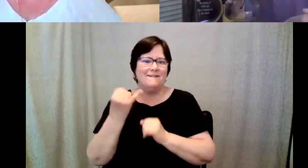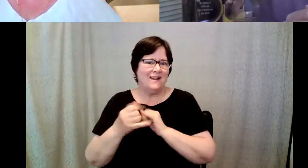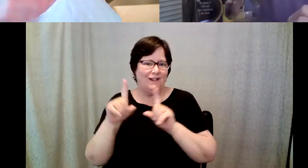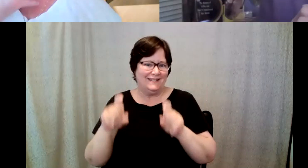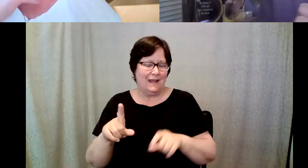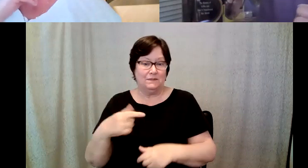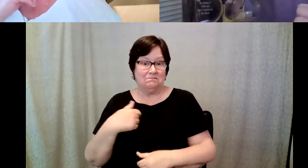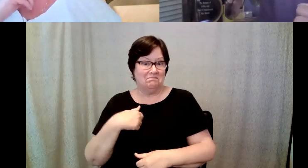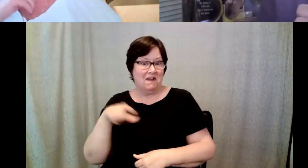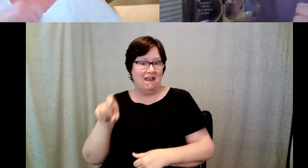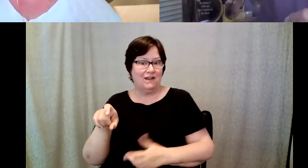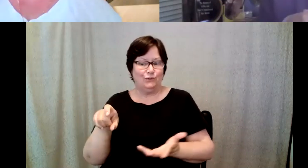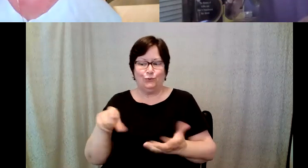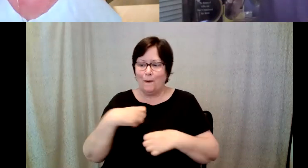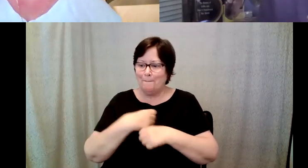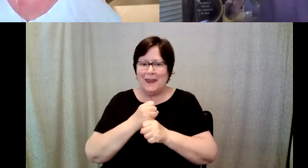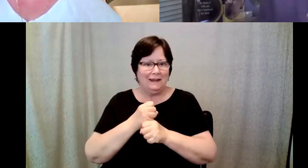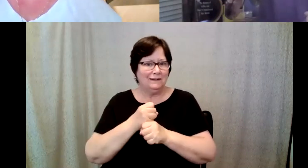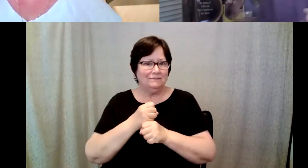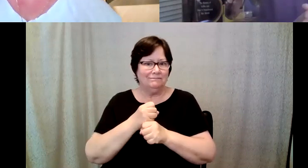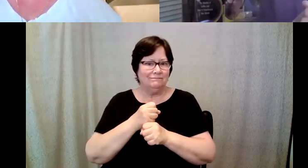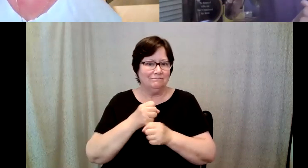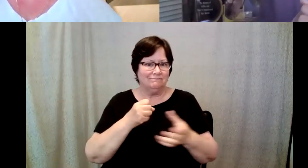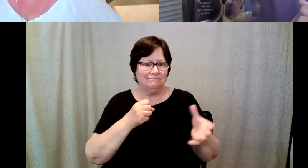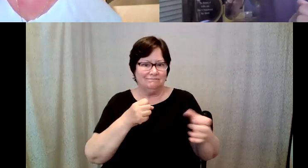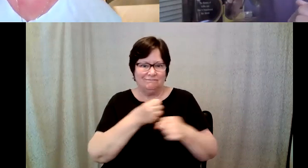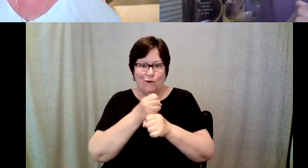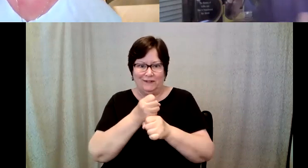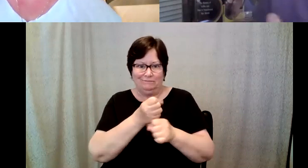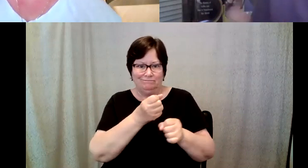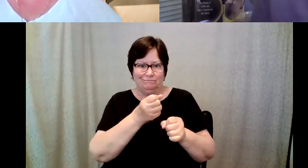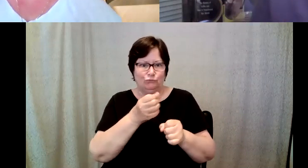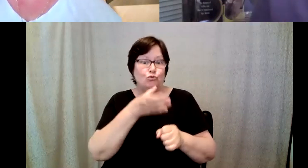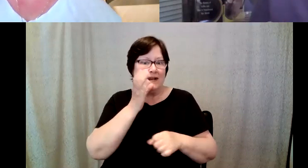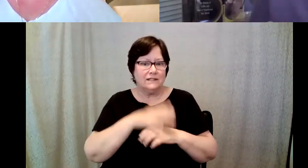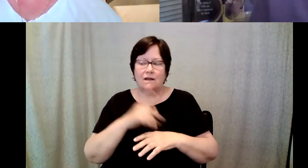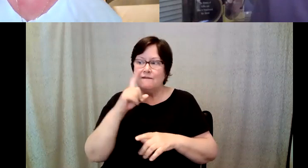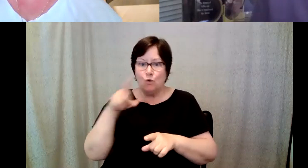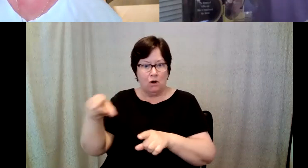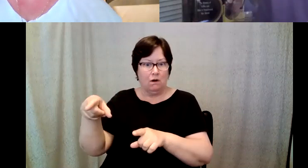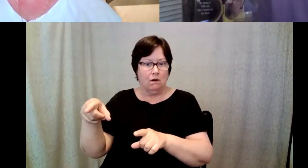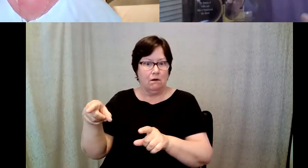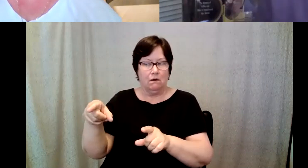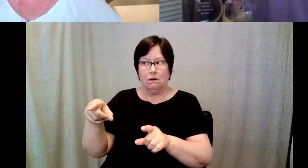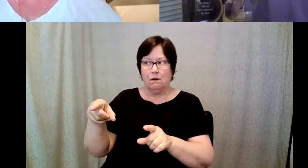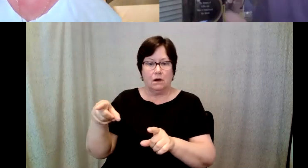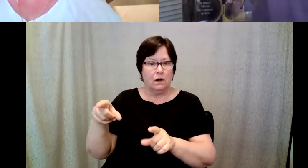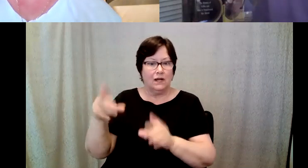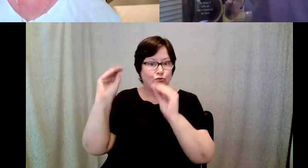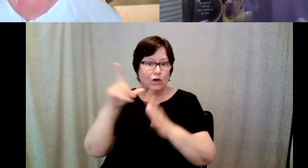have to you have to make beverages for a certifying instructor who you don't know.